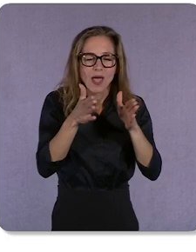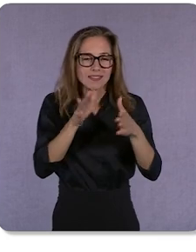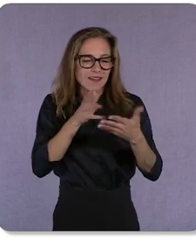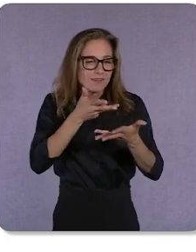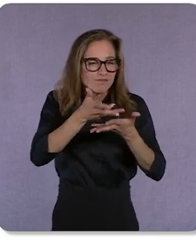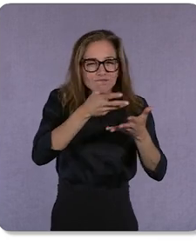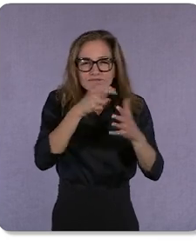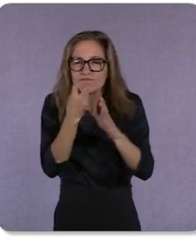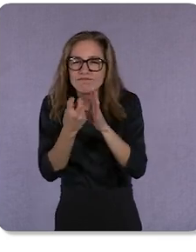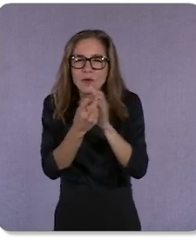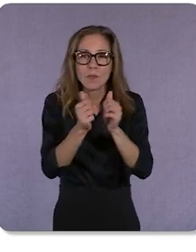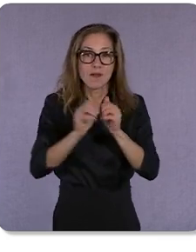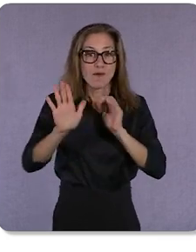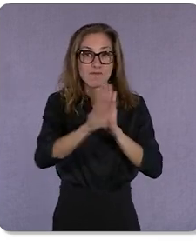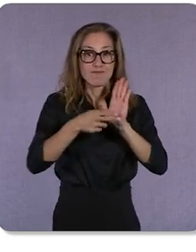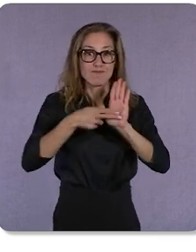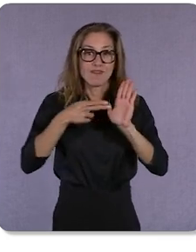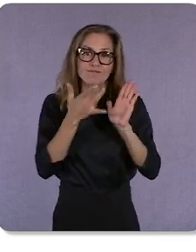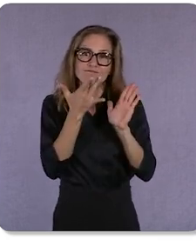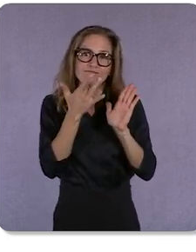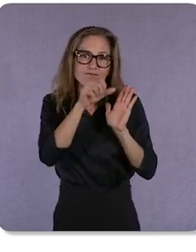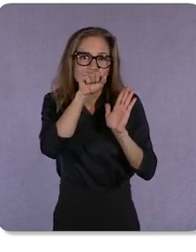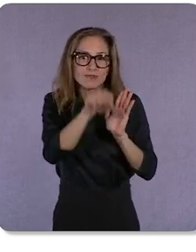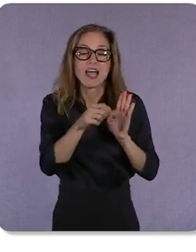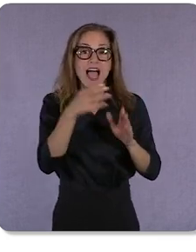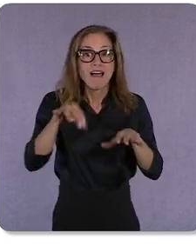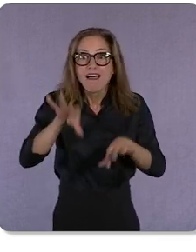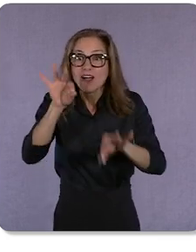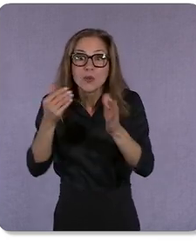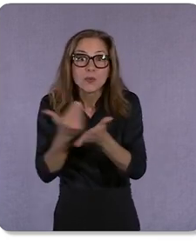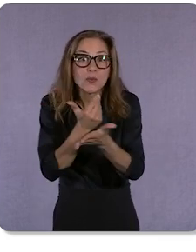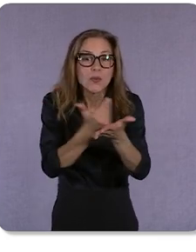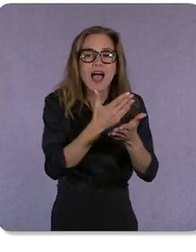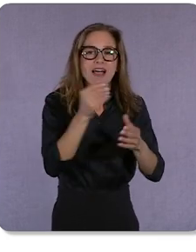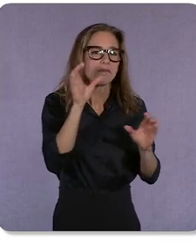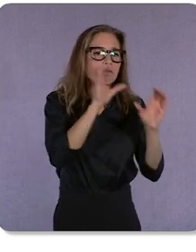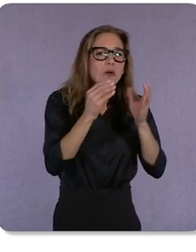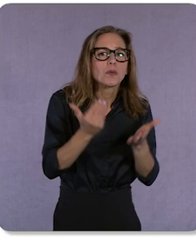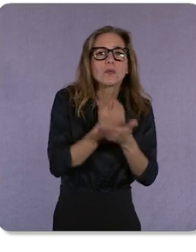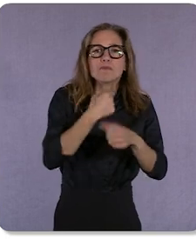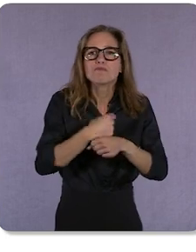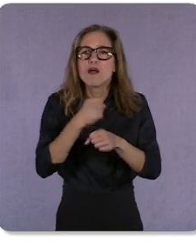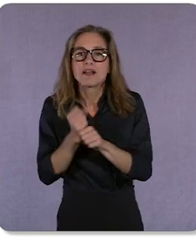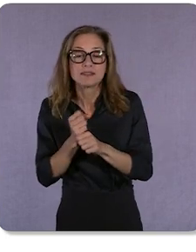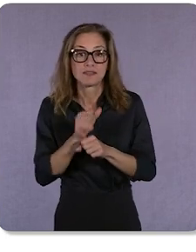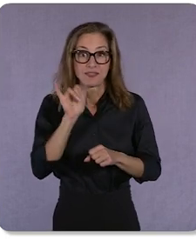discover new ones…and to explore new products. This insight led us to begin making it possible